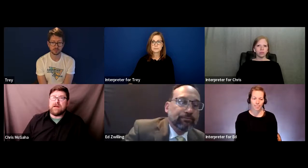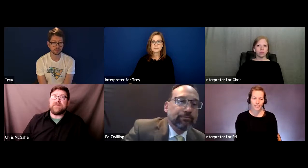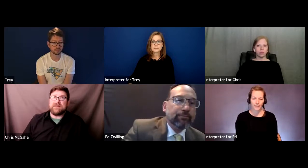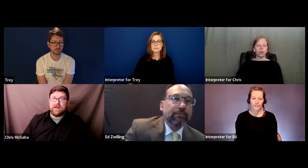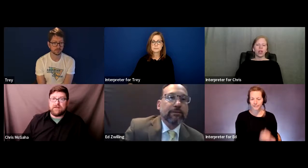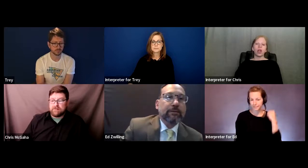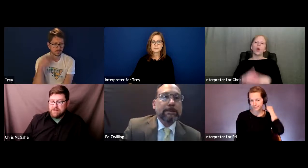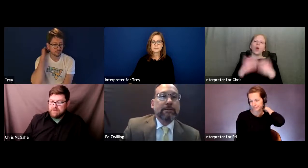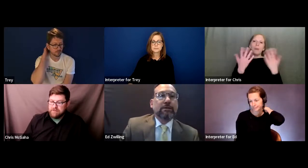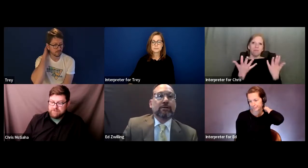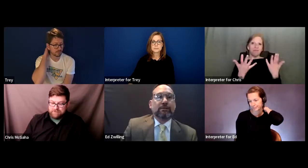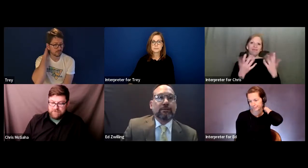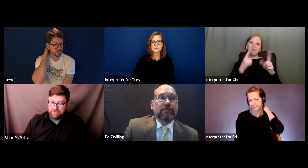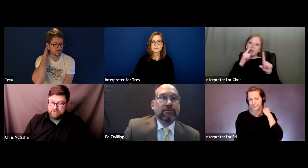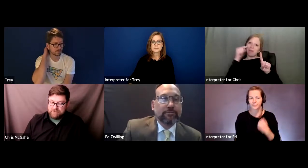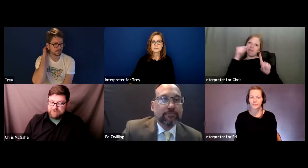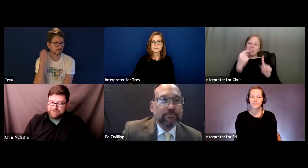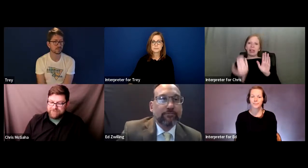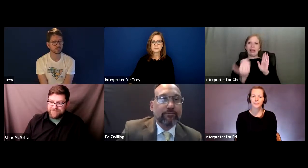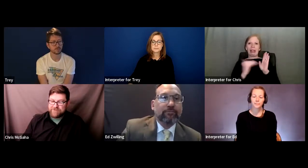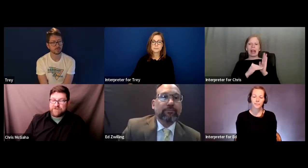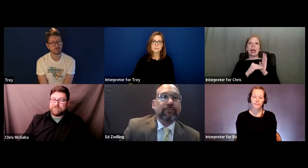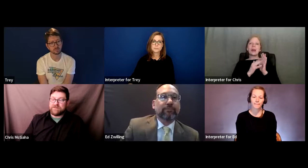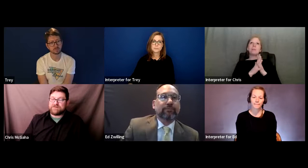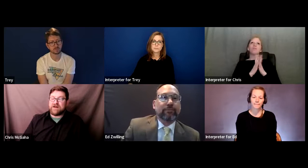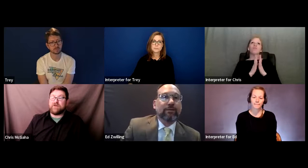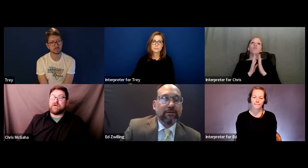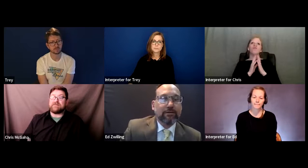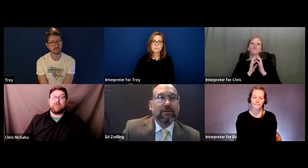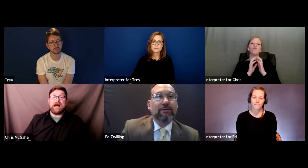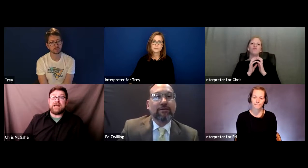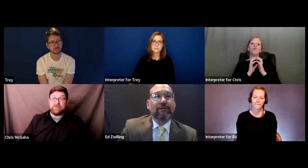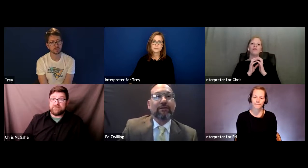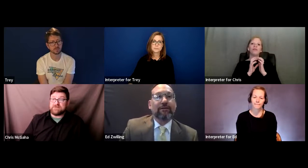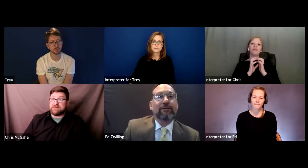I think again, I'll go ahead from an IEP perspective.